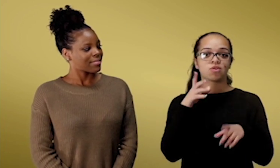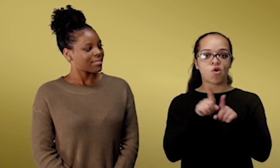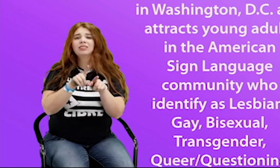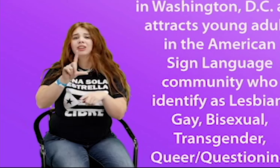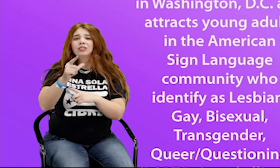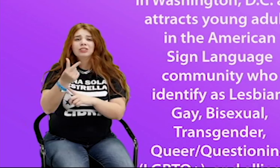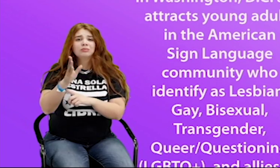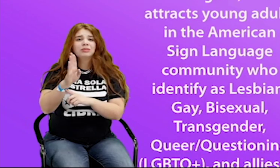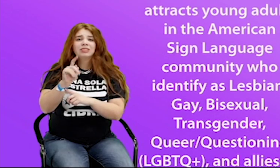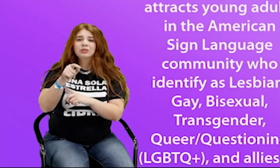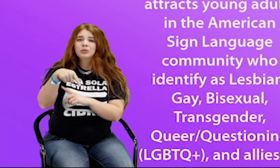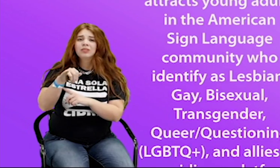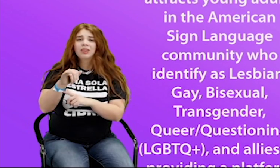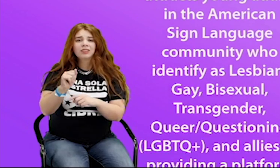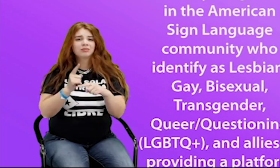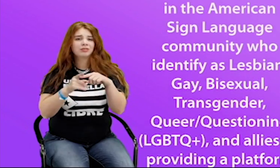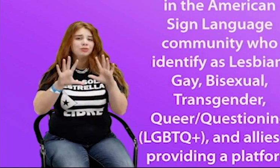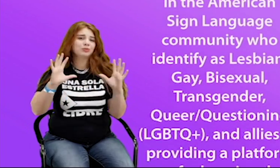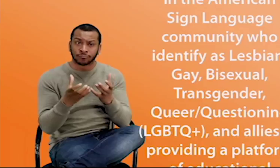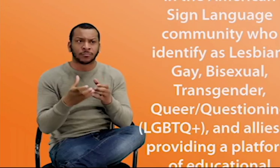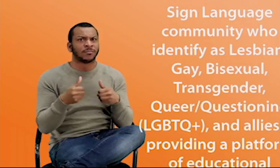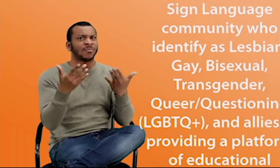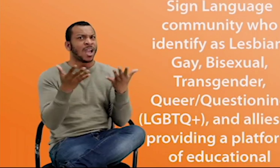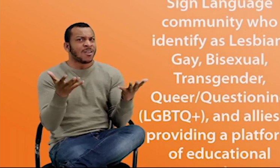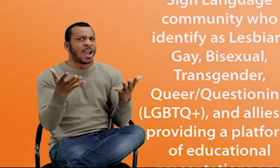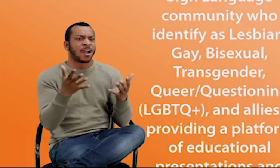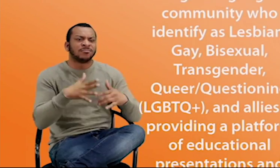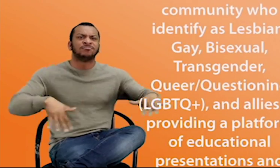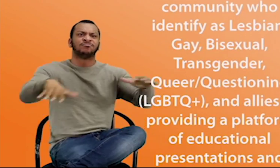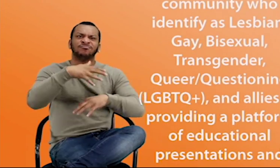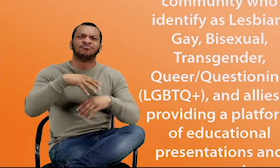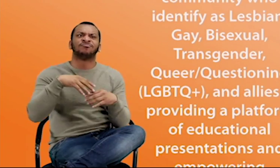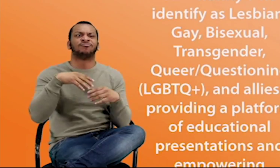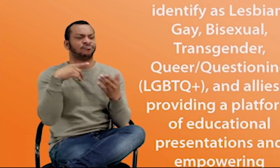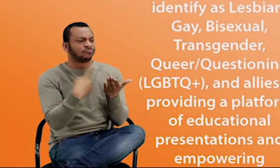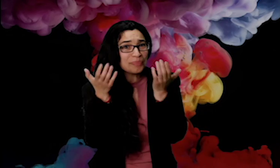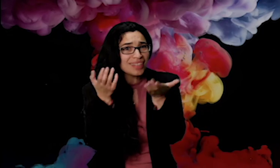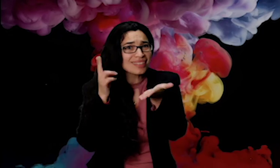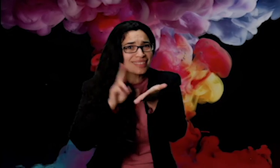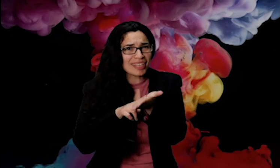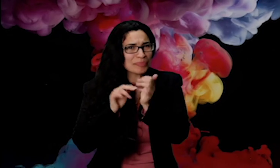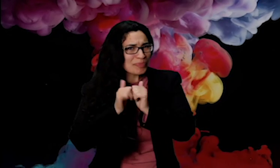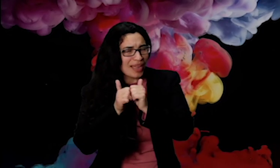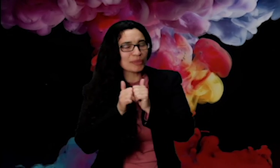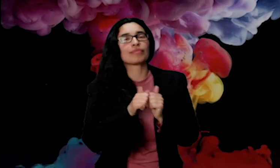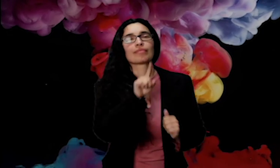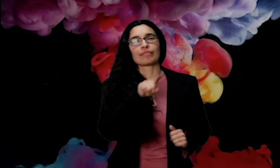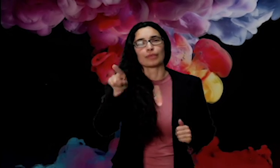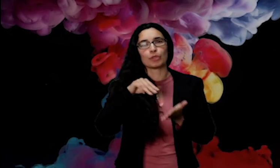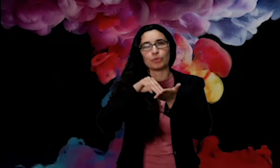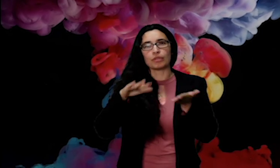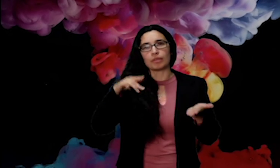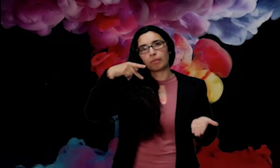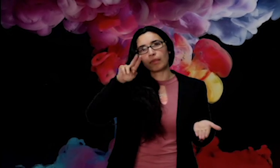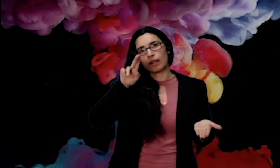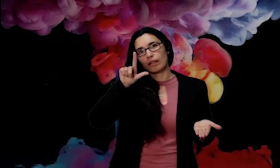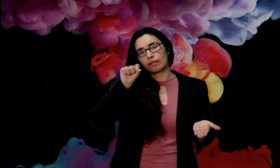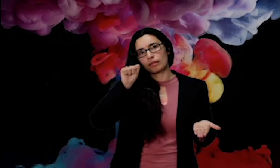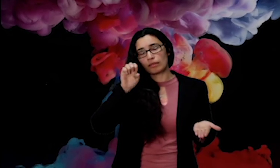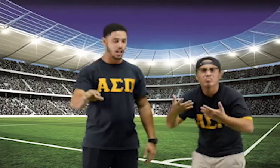as LGBTQIA+ by providing an platform-- sign up through Student Pulse-